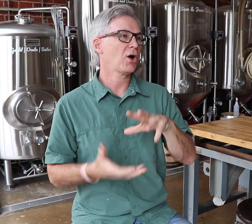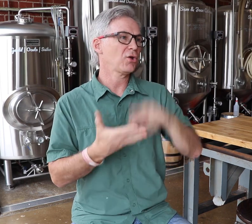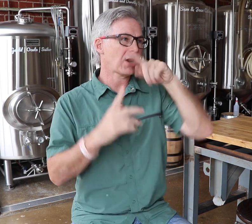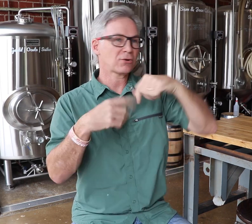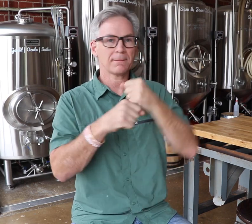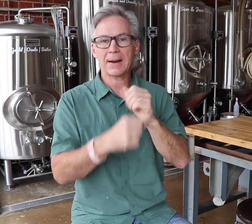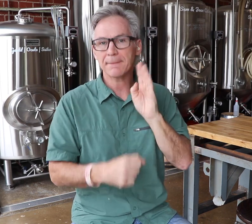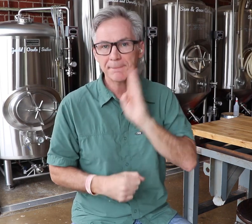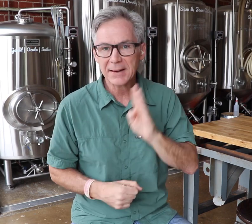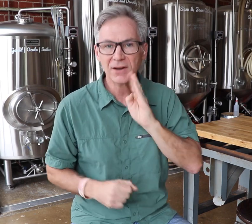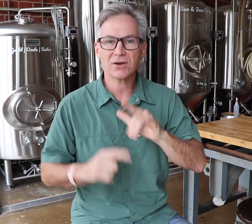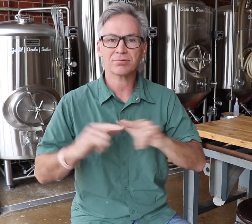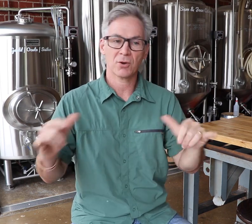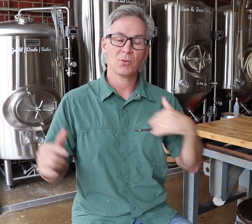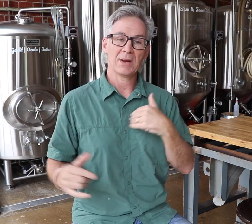learn how to make beer, and stuff.